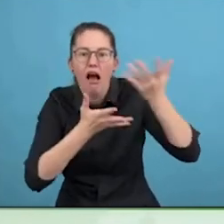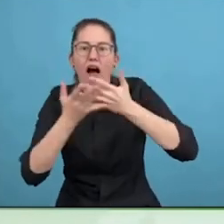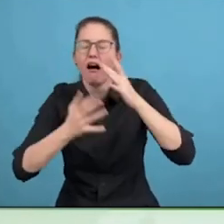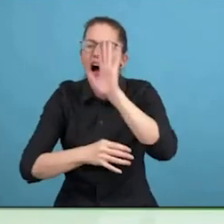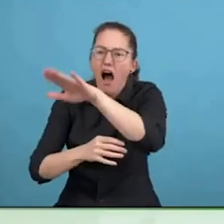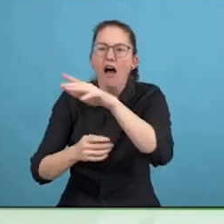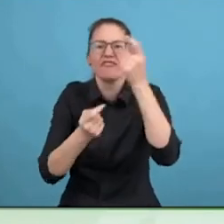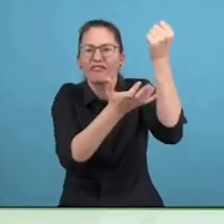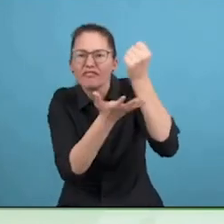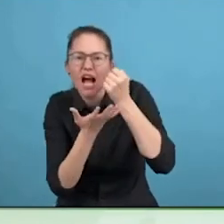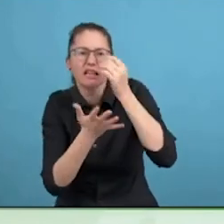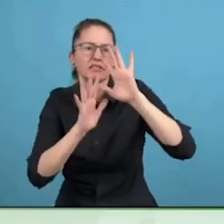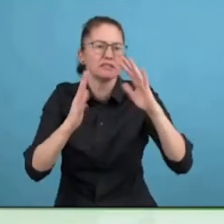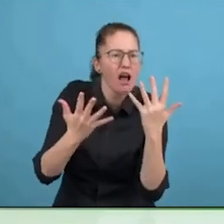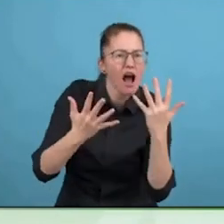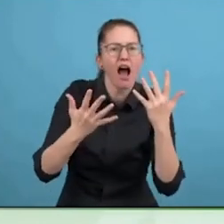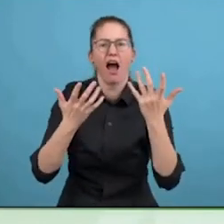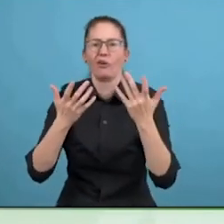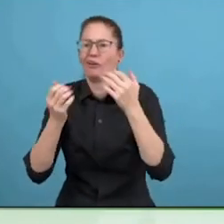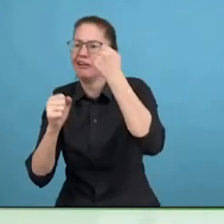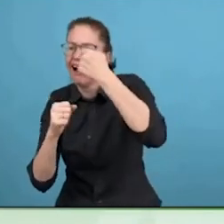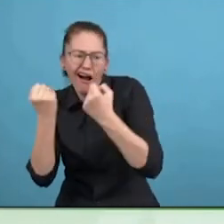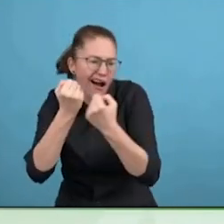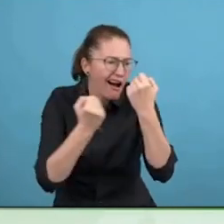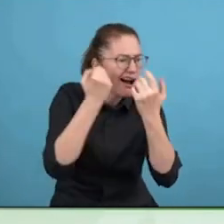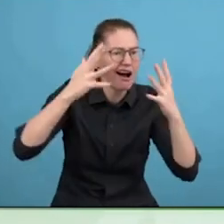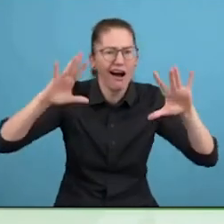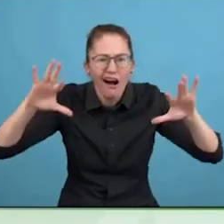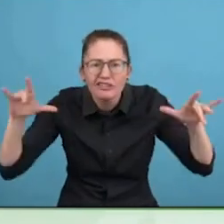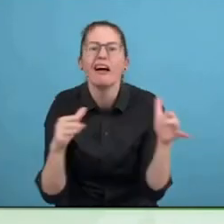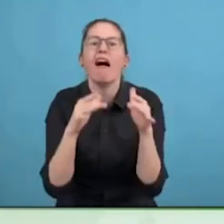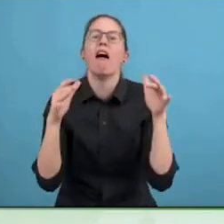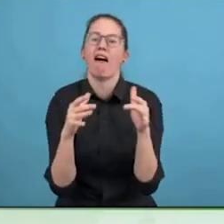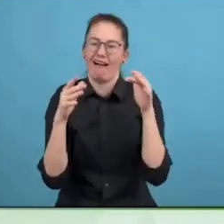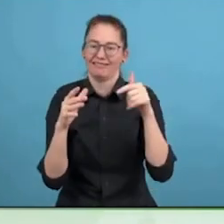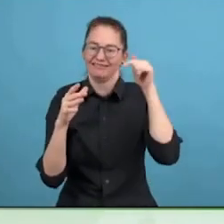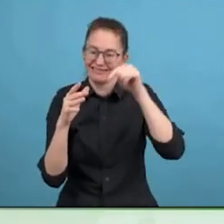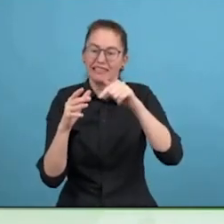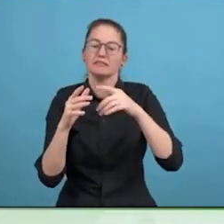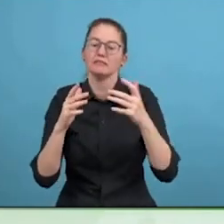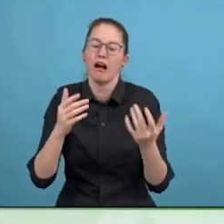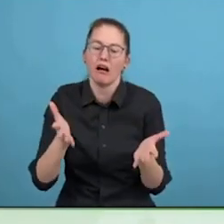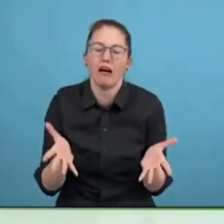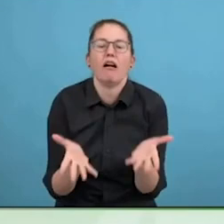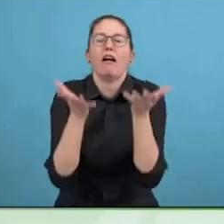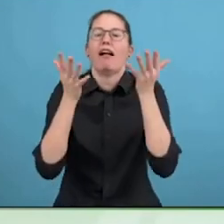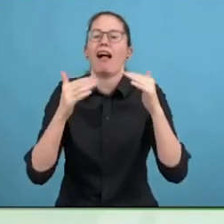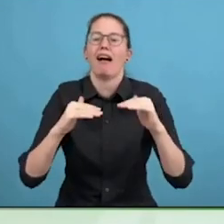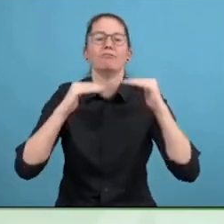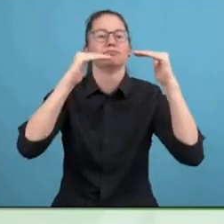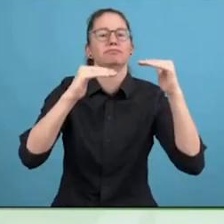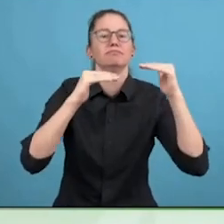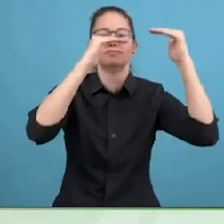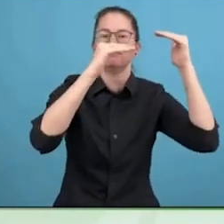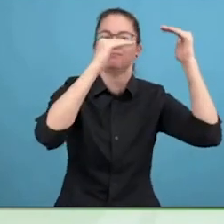solutions and social processes. Innovations on a platform where we can talk, the important thing in